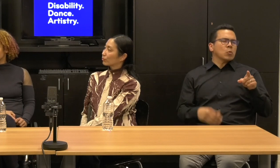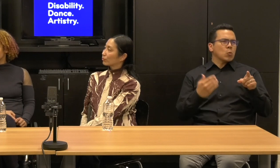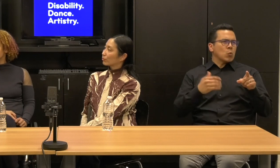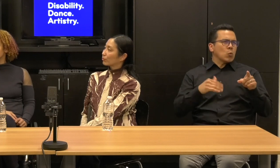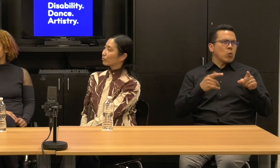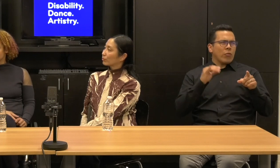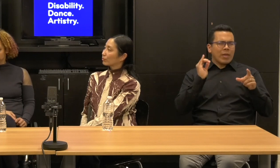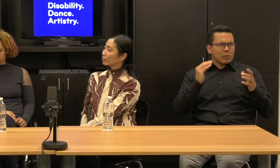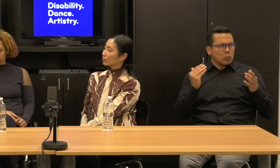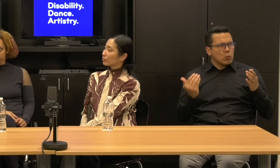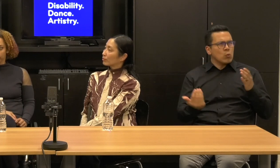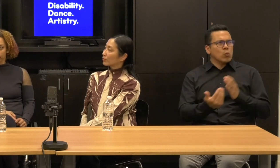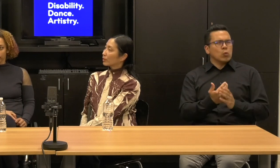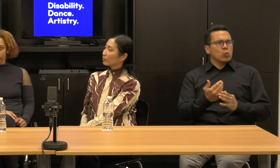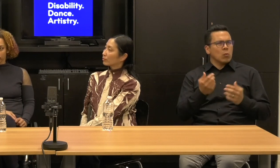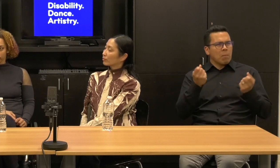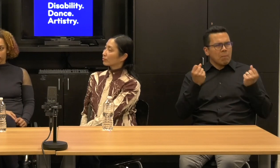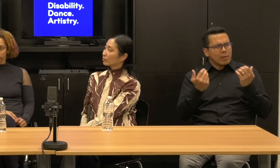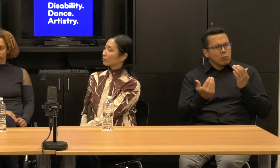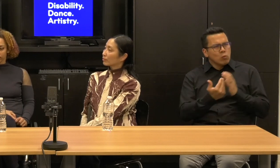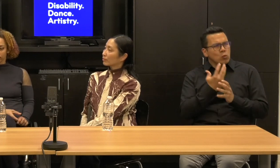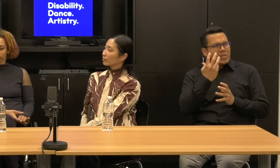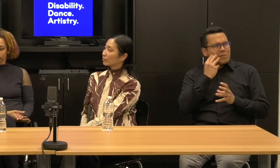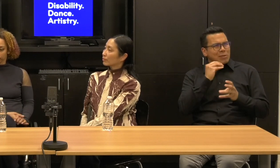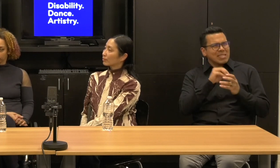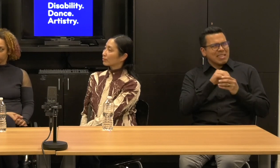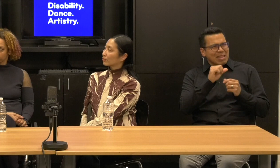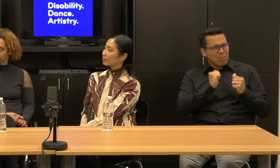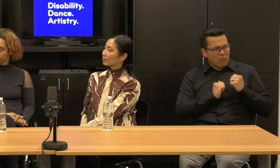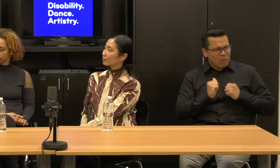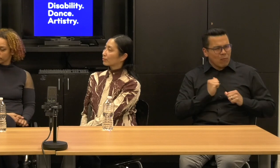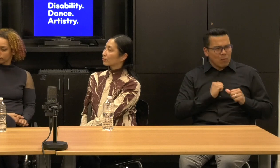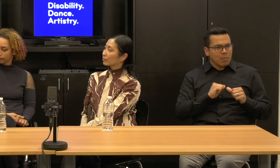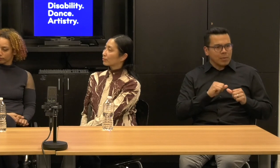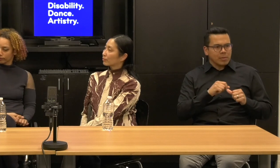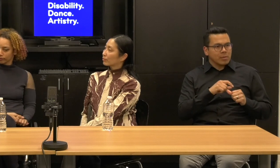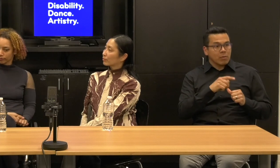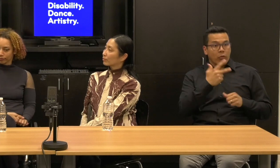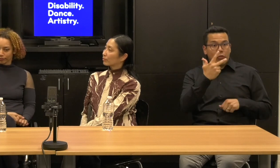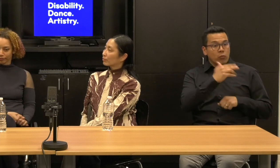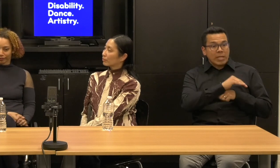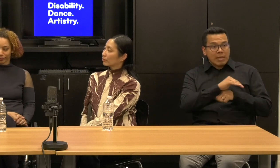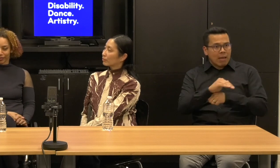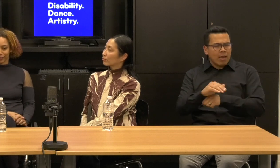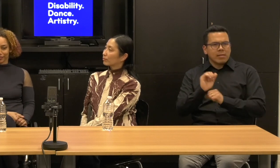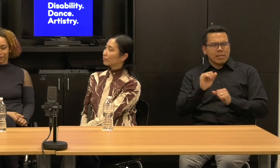There's so many new experiences. Um, you could come all three nights and have three different experiences because as we